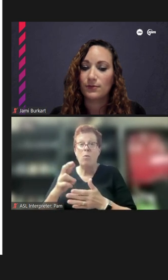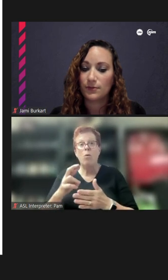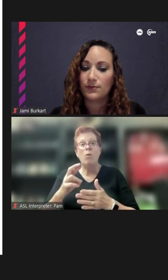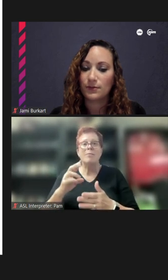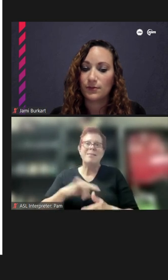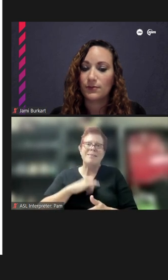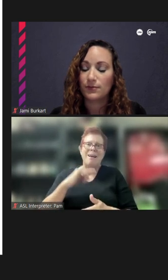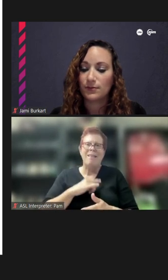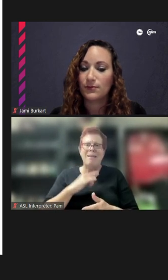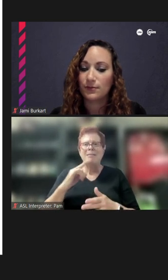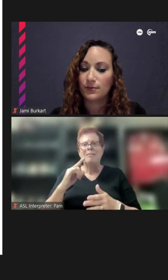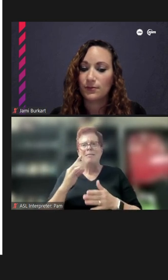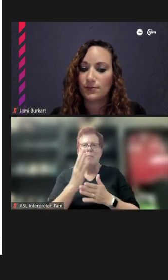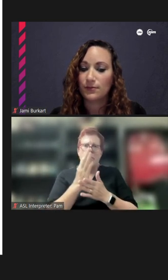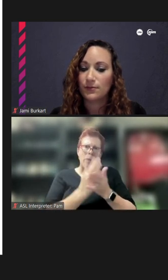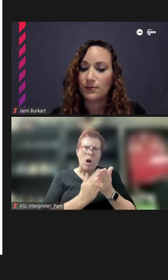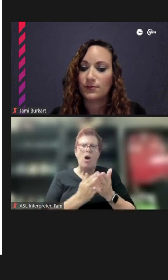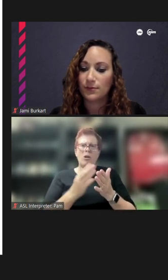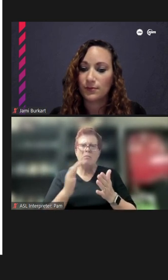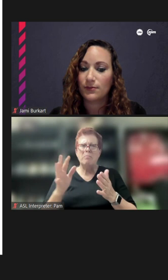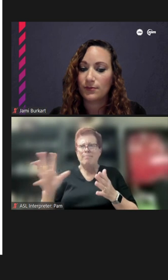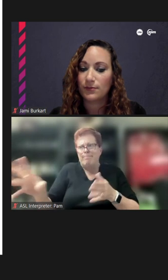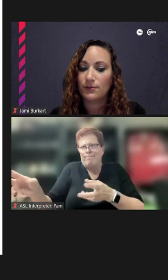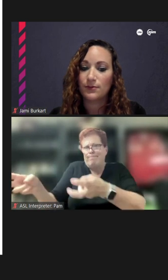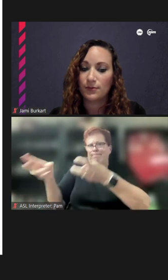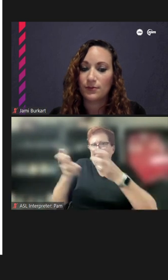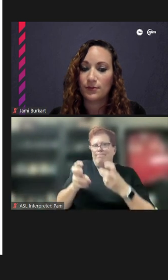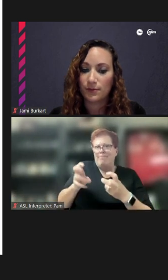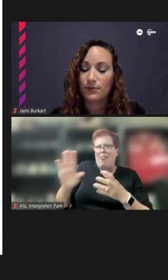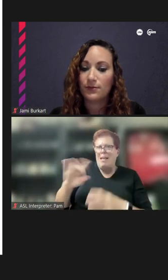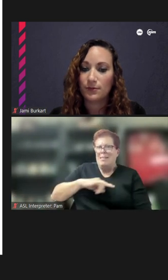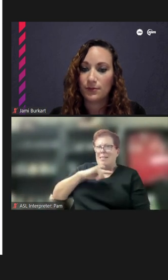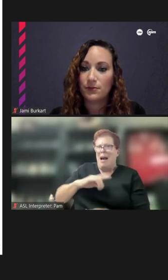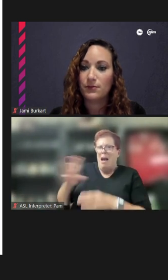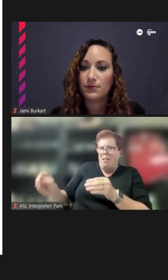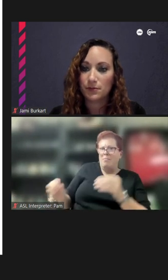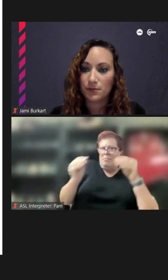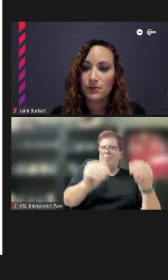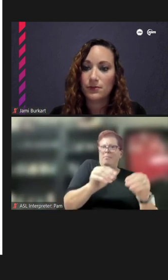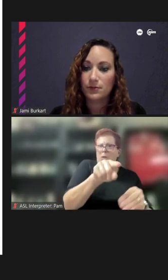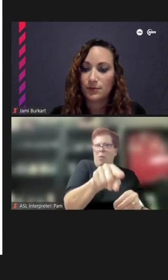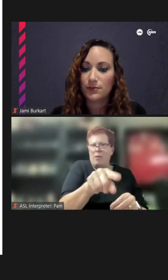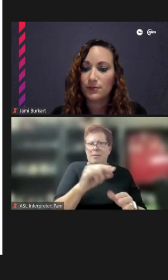attributes that are implied in the piece, but there's a lot of them, and if you just -- even just